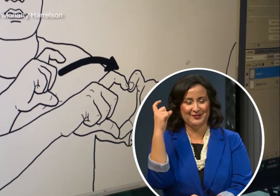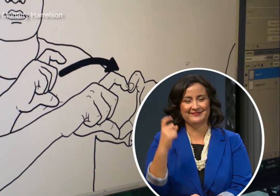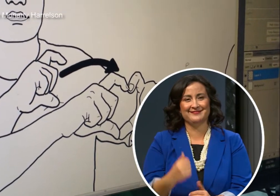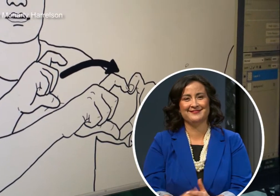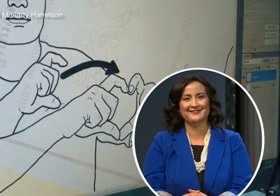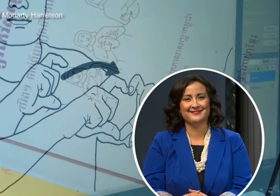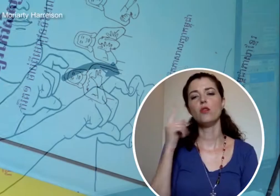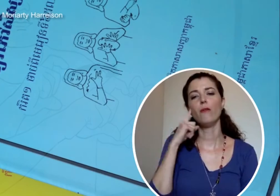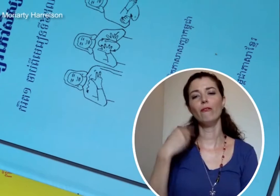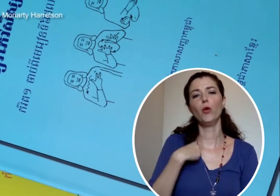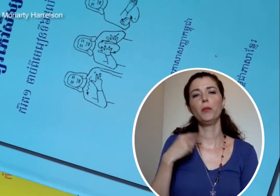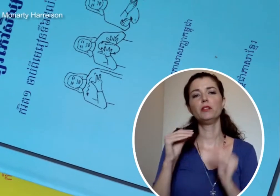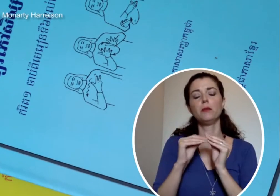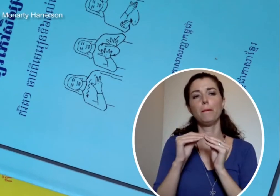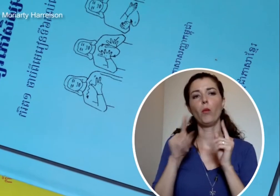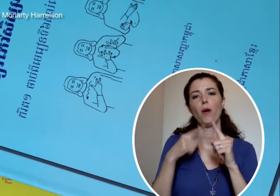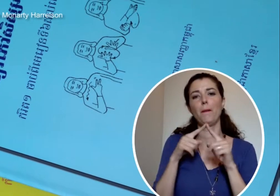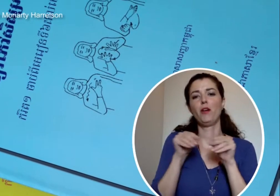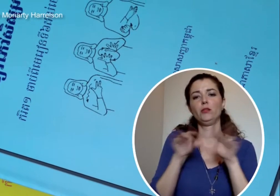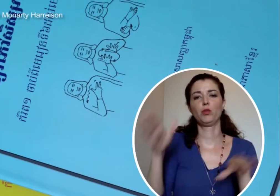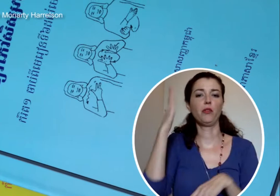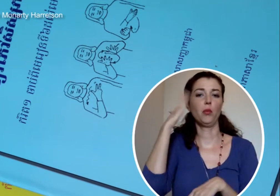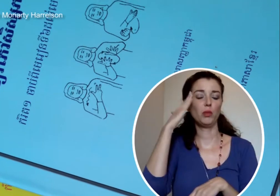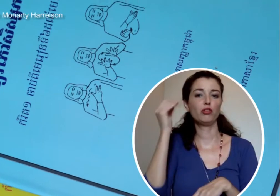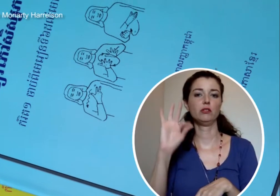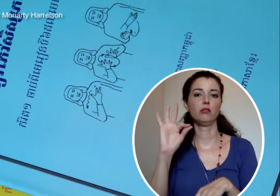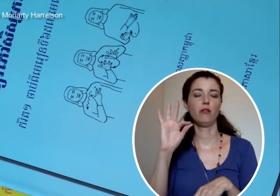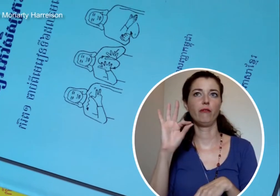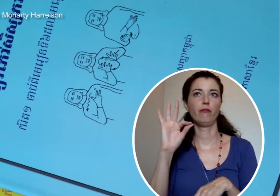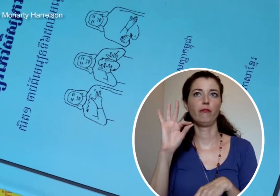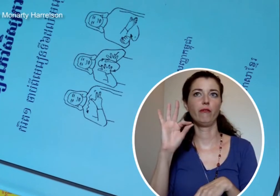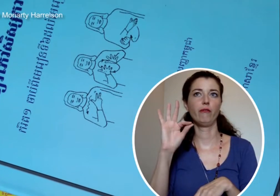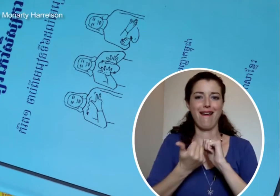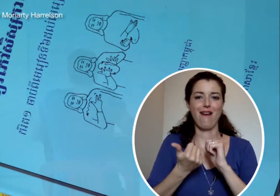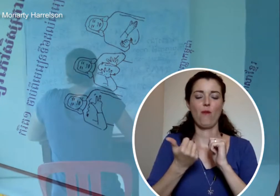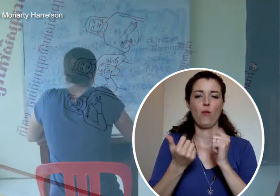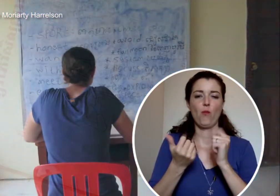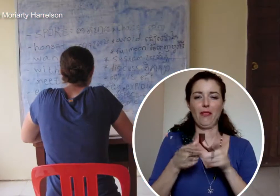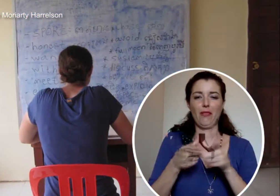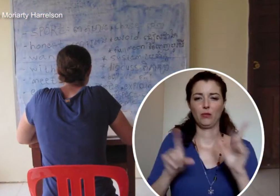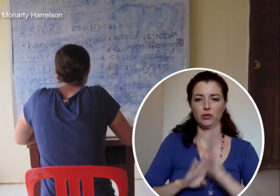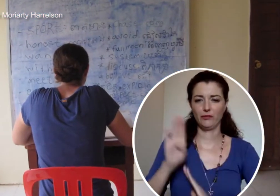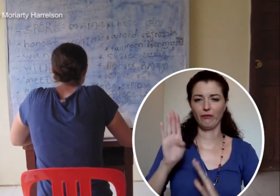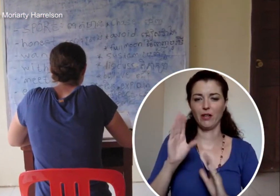Erin: “For me it’s more about spreading awareness of how language is developed and